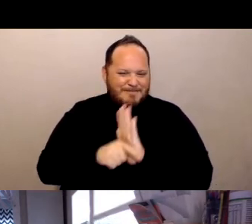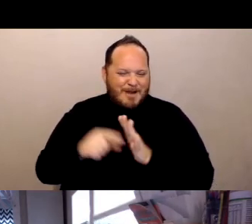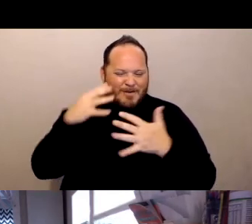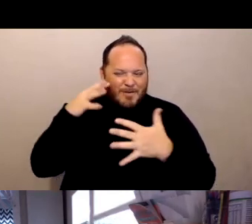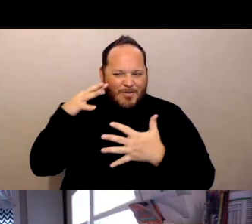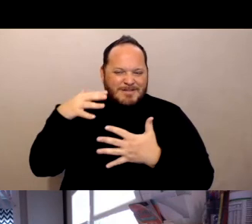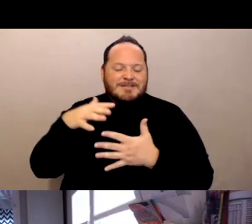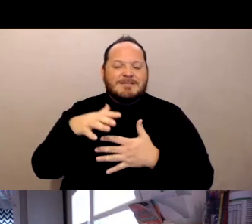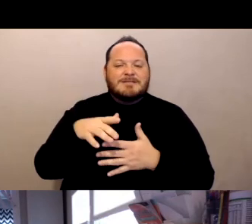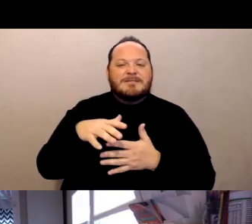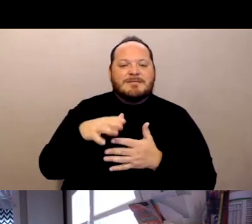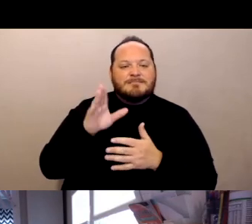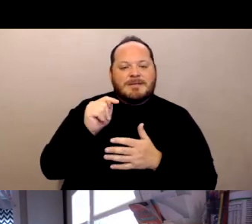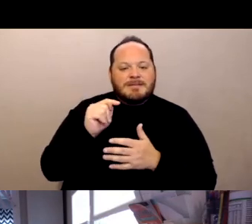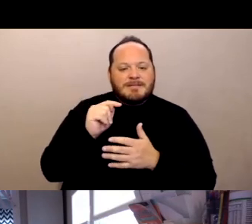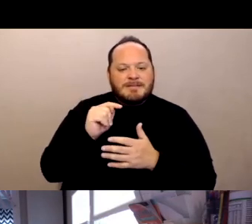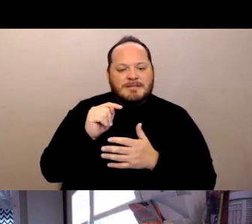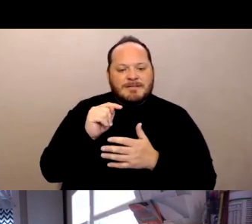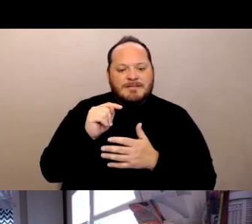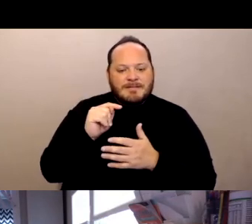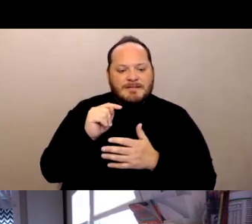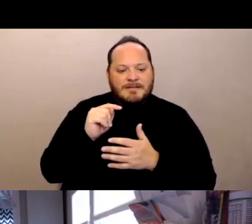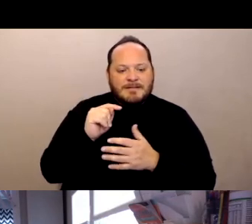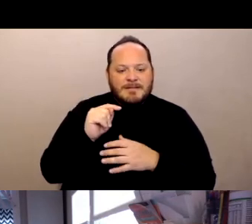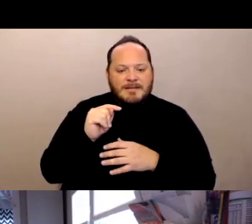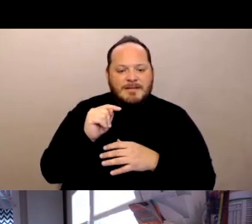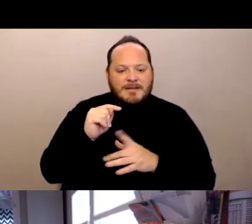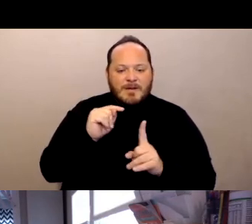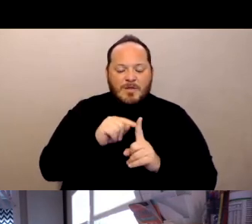that they weren't given any ability to sort of